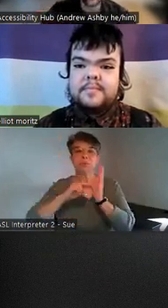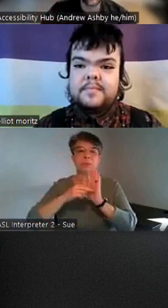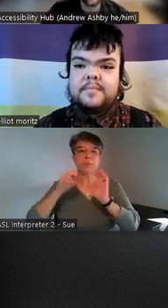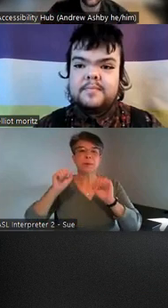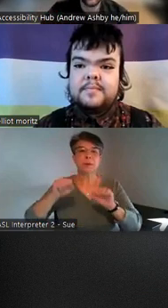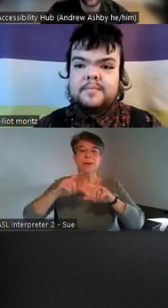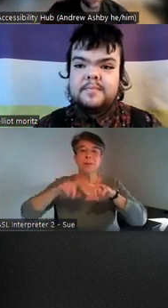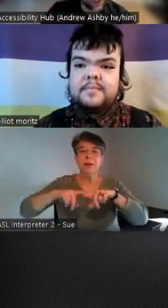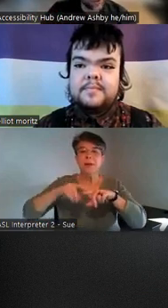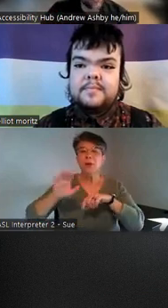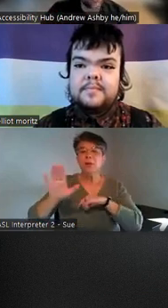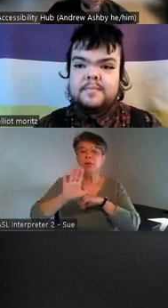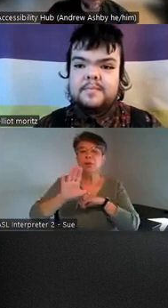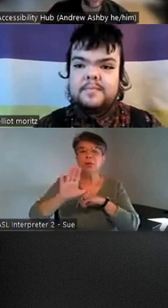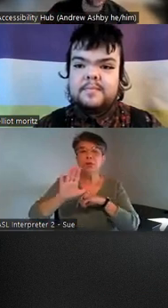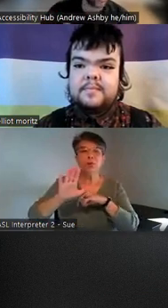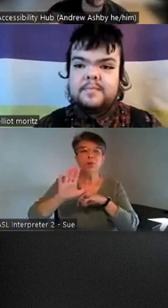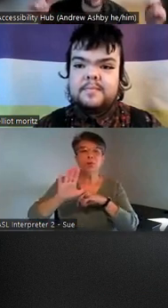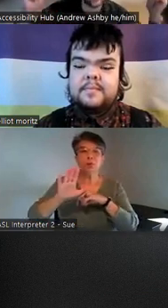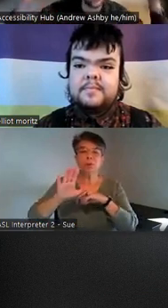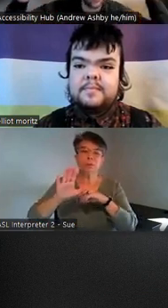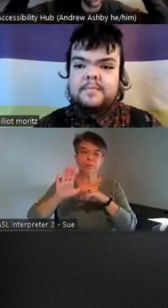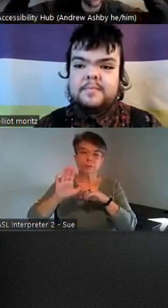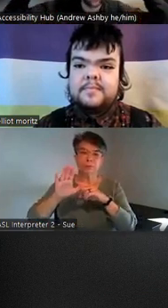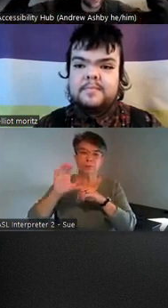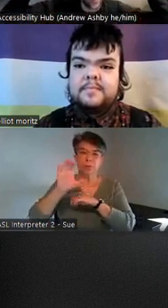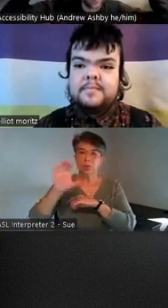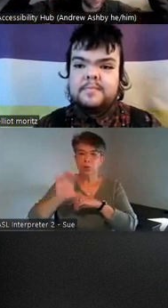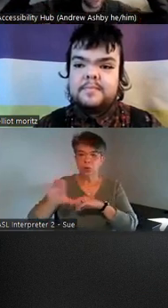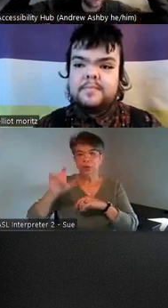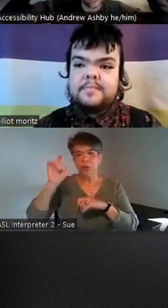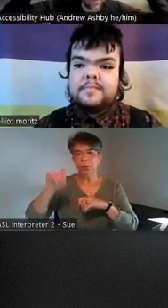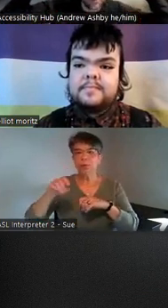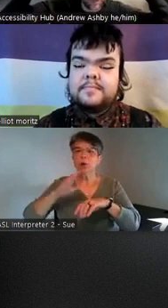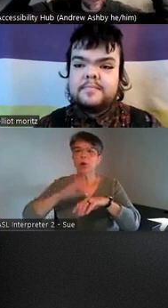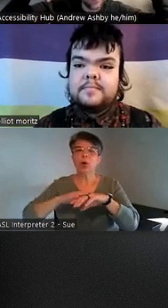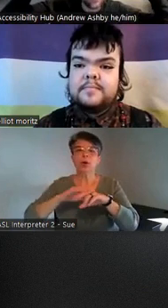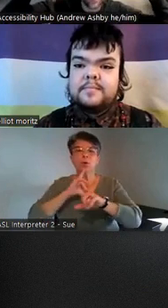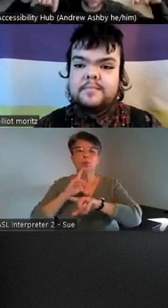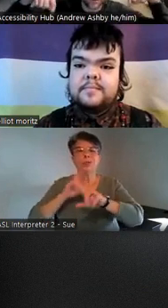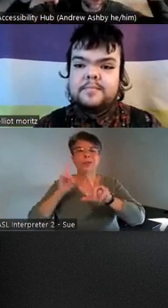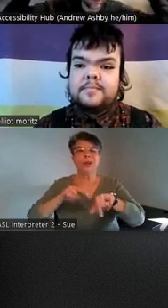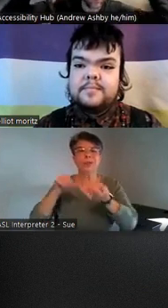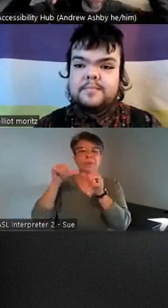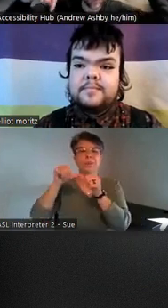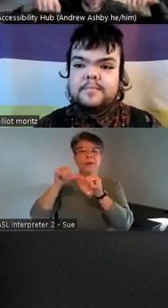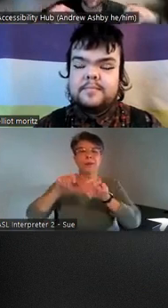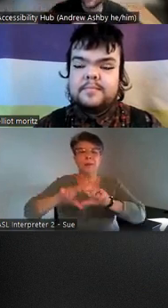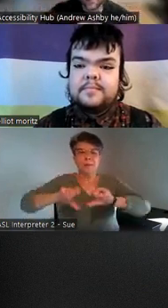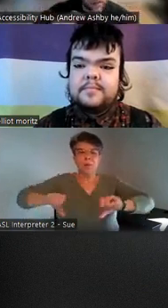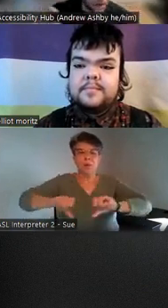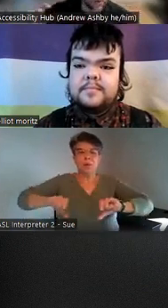your your version of Zoom it should be on your reactions uh button down on your toolbar down